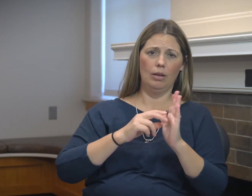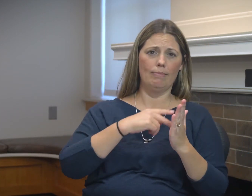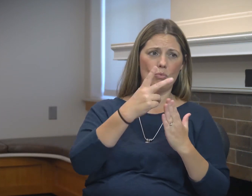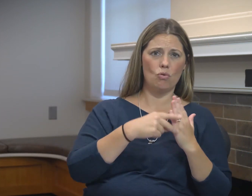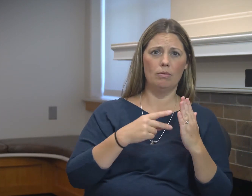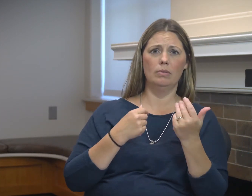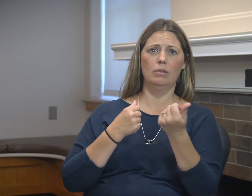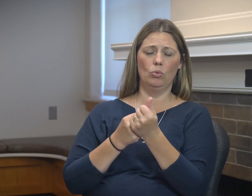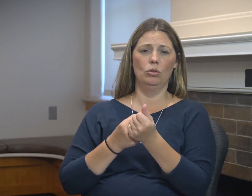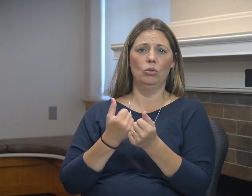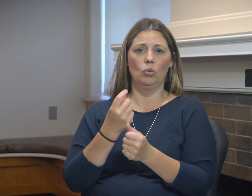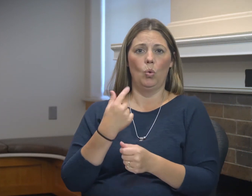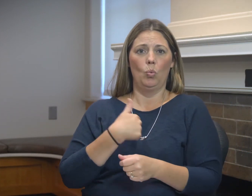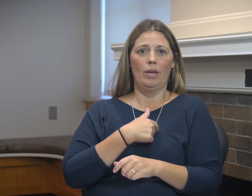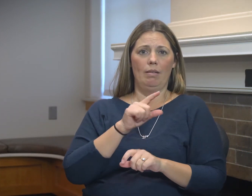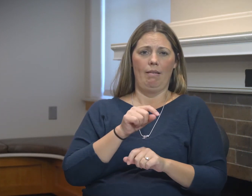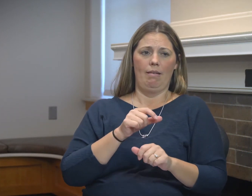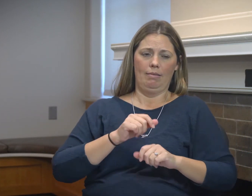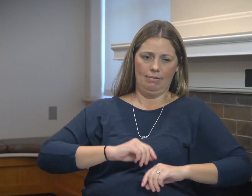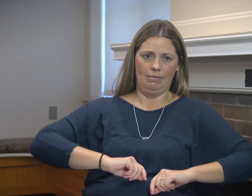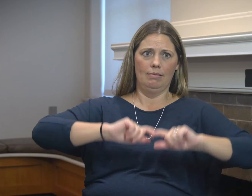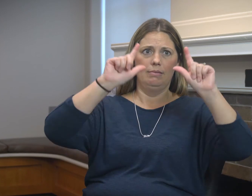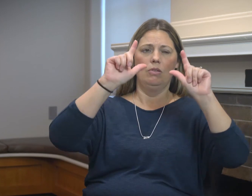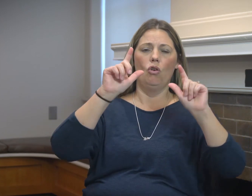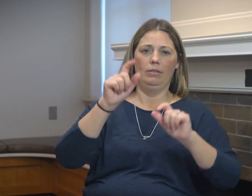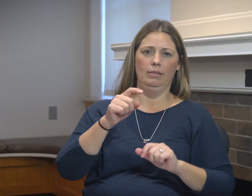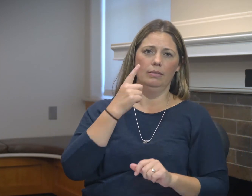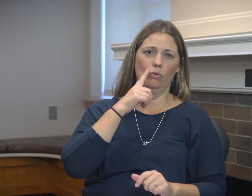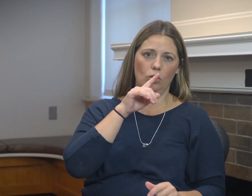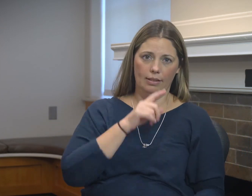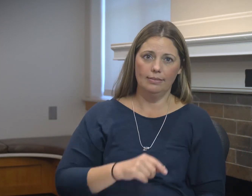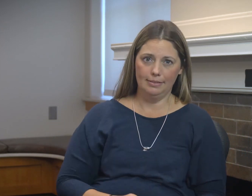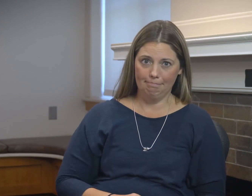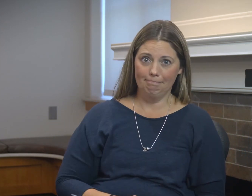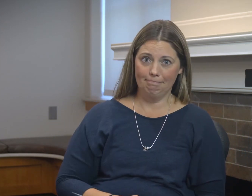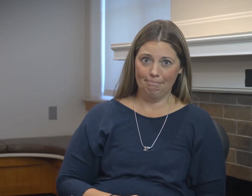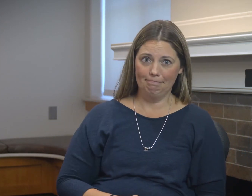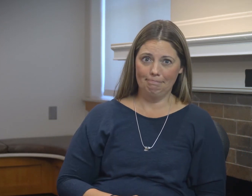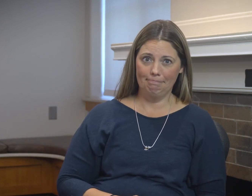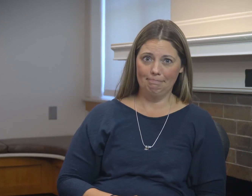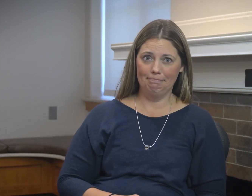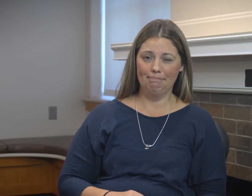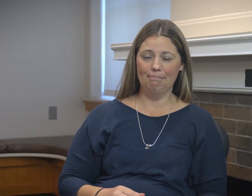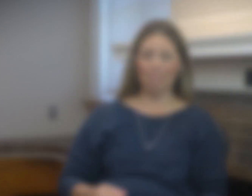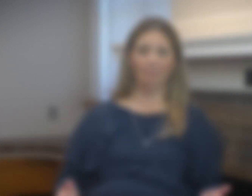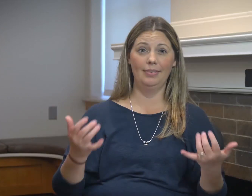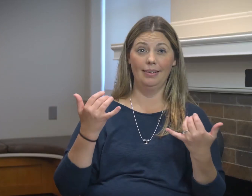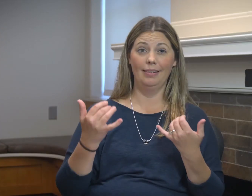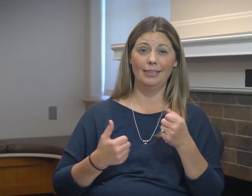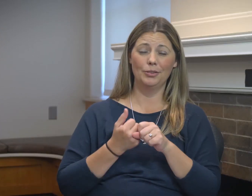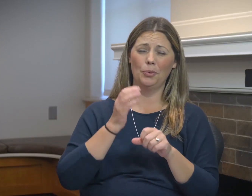We want to clearly identify those tiers and make sure we're providing consistent programs and support at all levels.